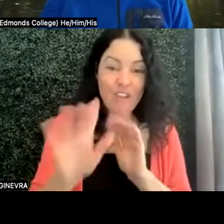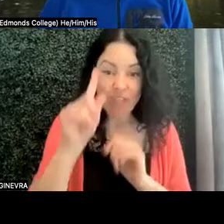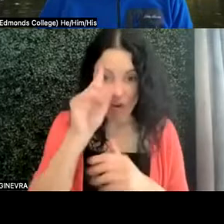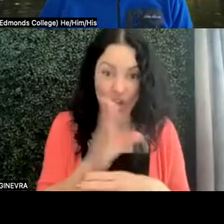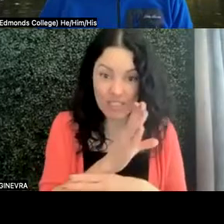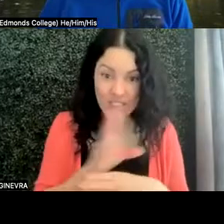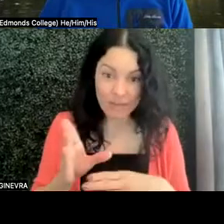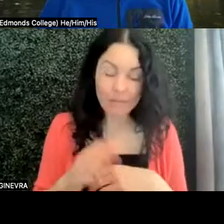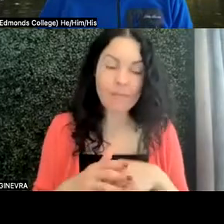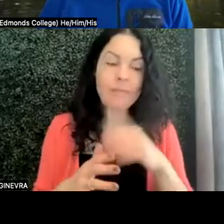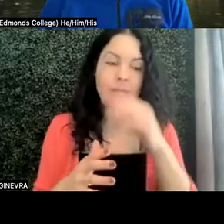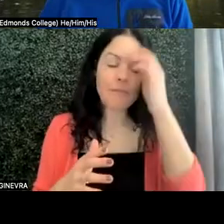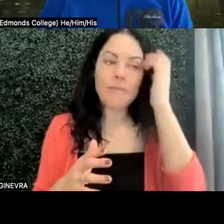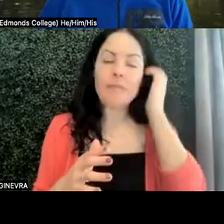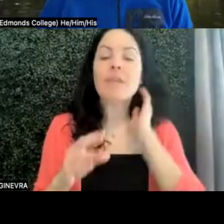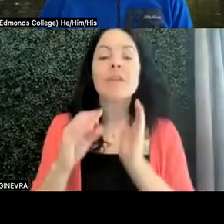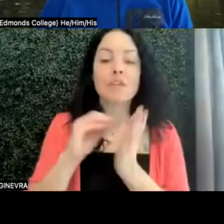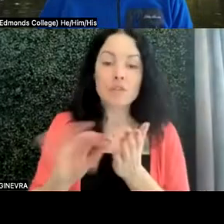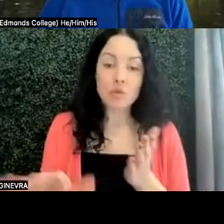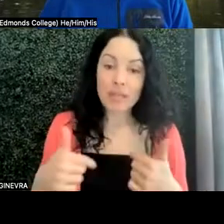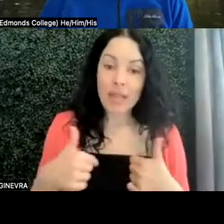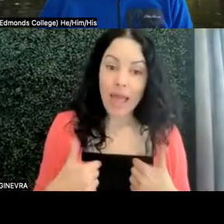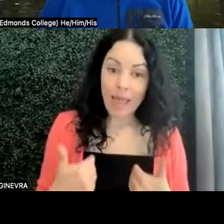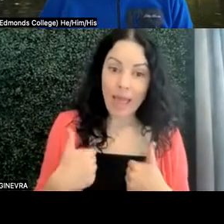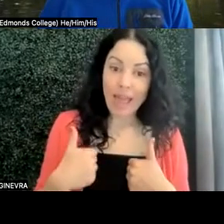And the student I had was such a student, a female student.